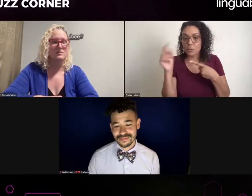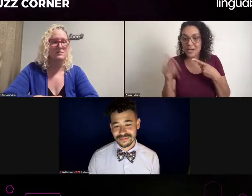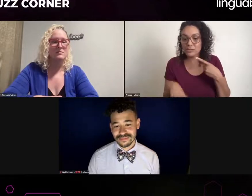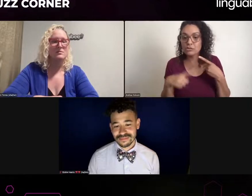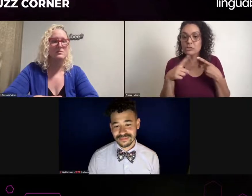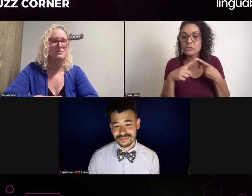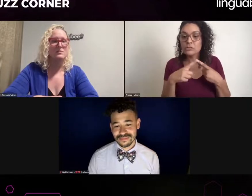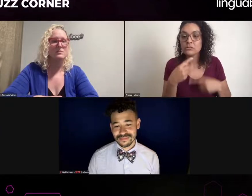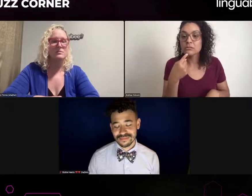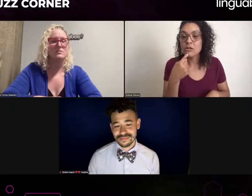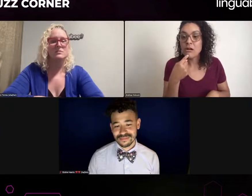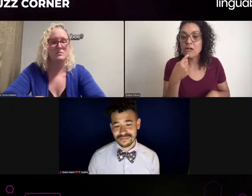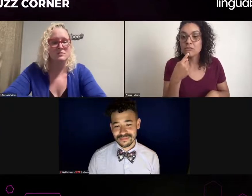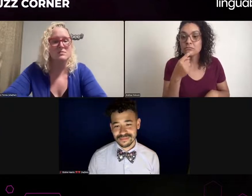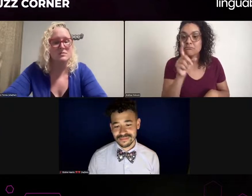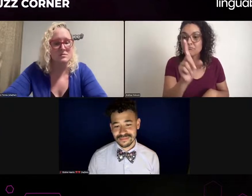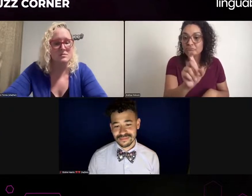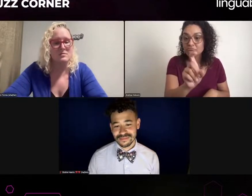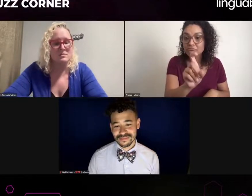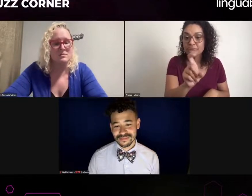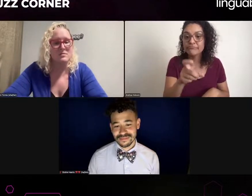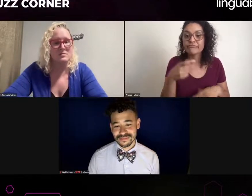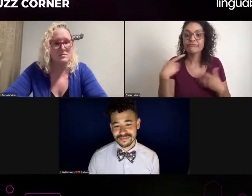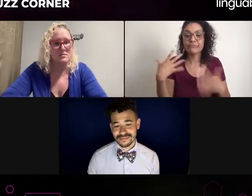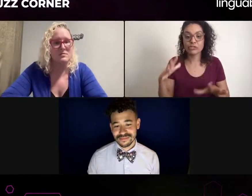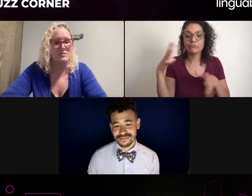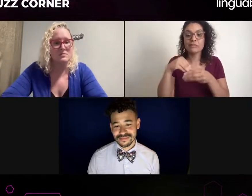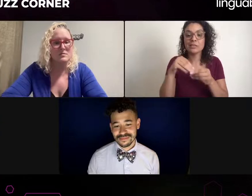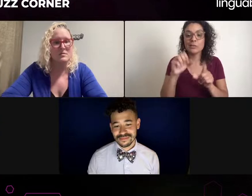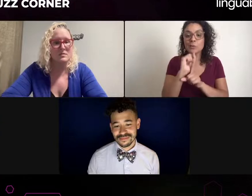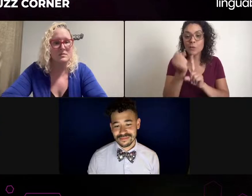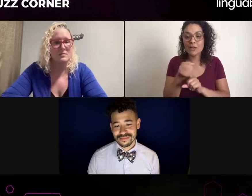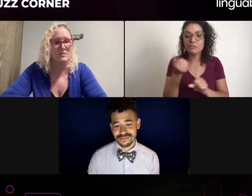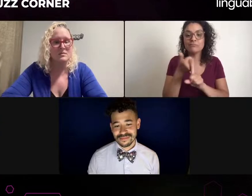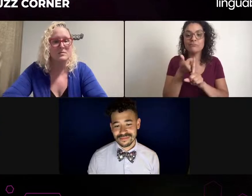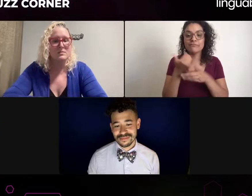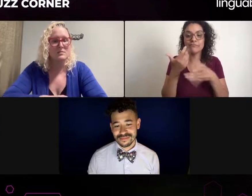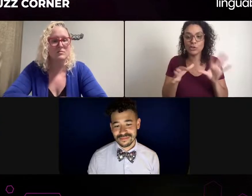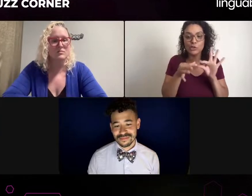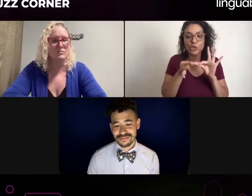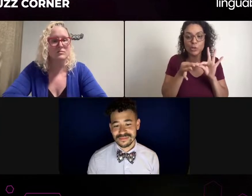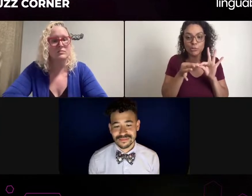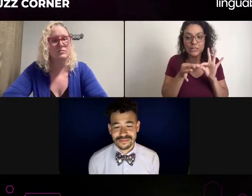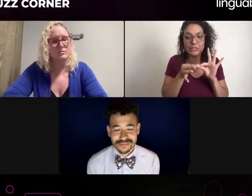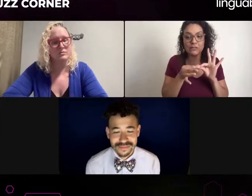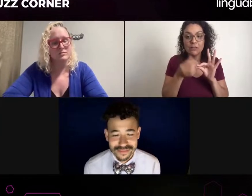yeah. I think it really, really does depend on what you were saying. Well, first, I'd like to clarify,